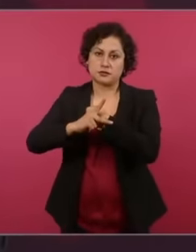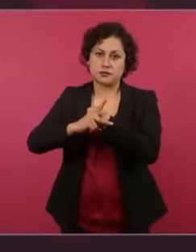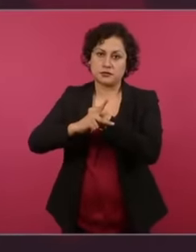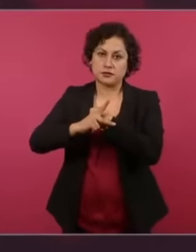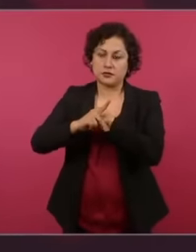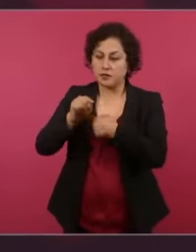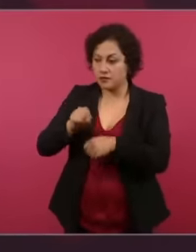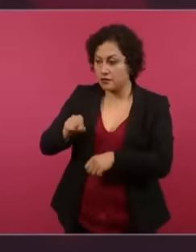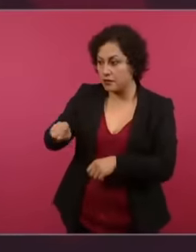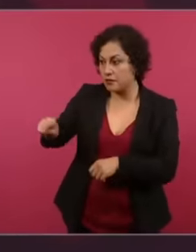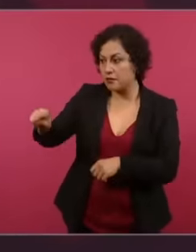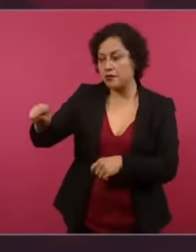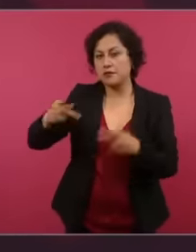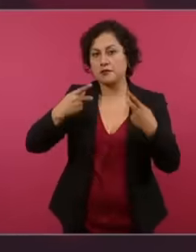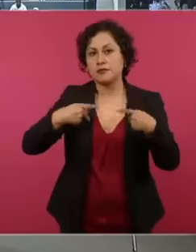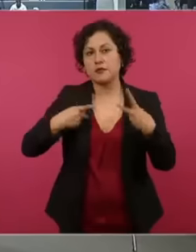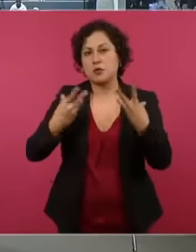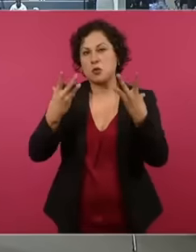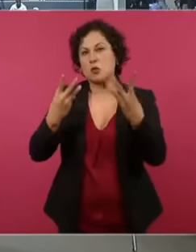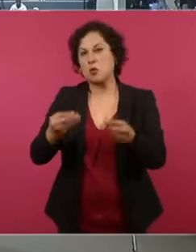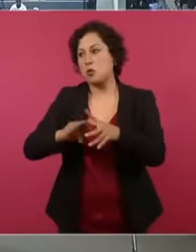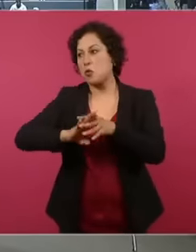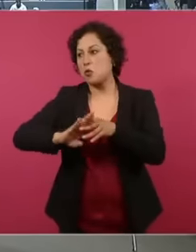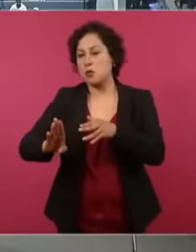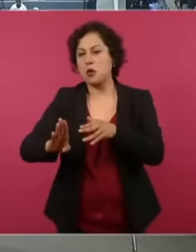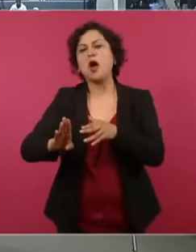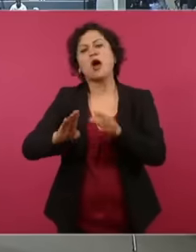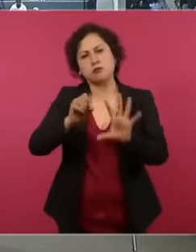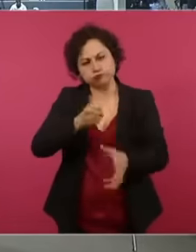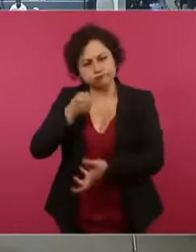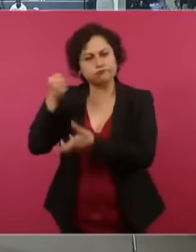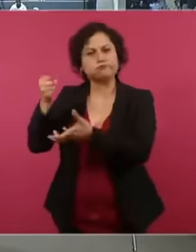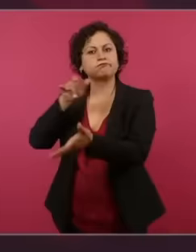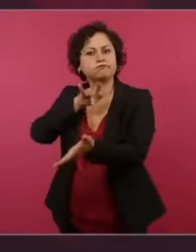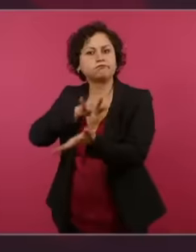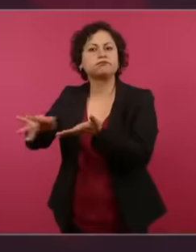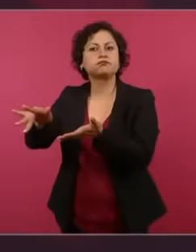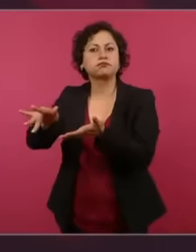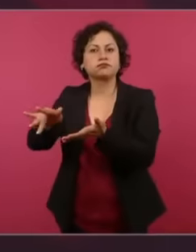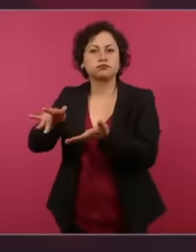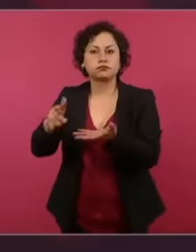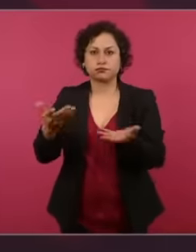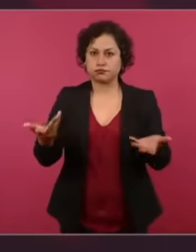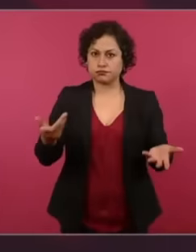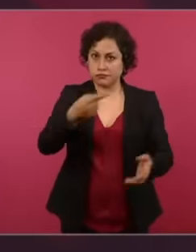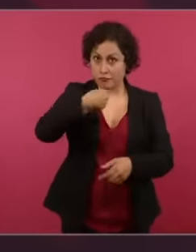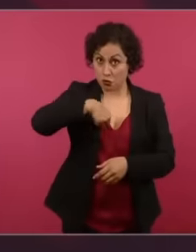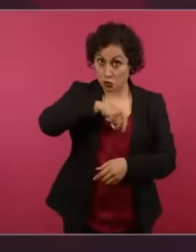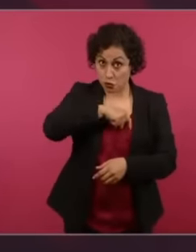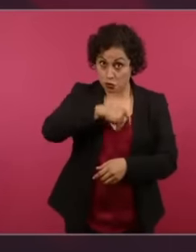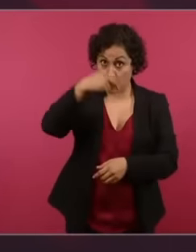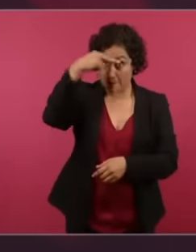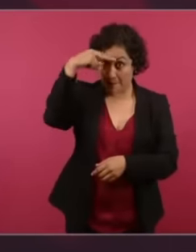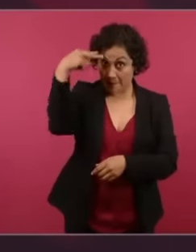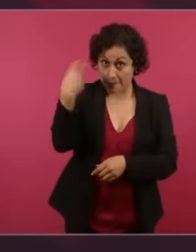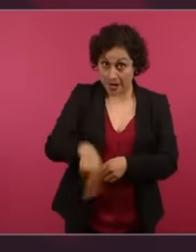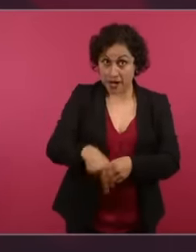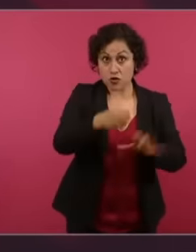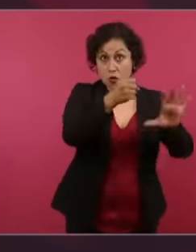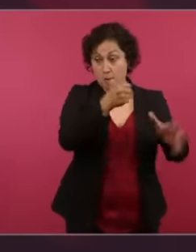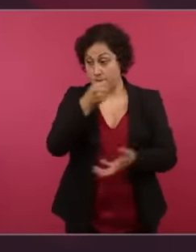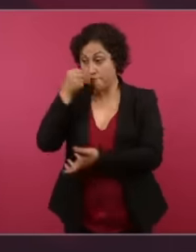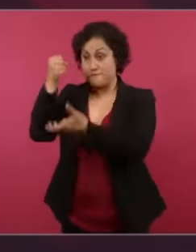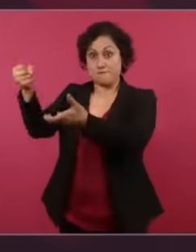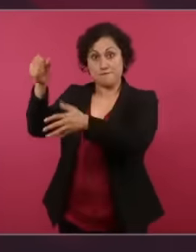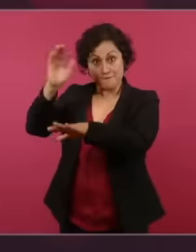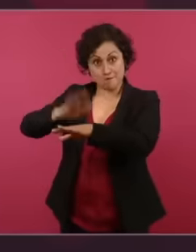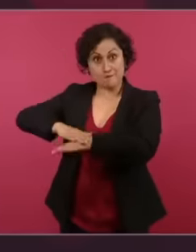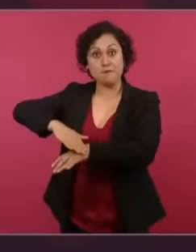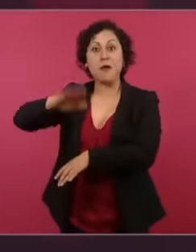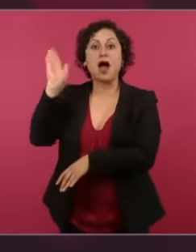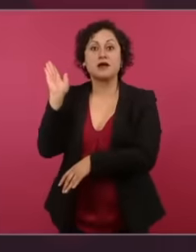migration, we contribute more to those countries than what the United States contributes